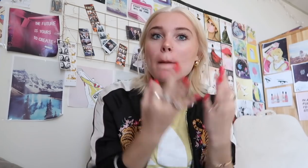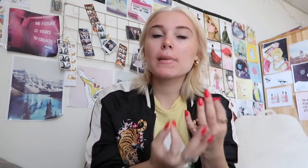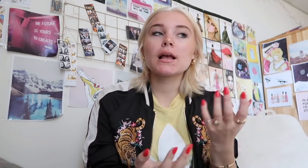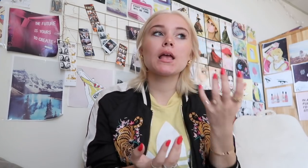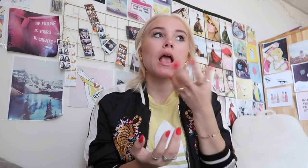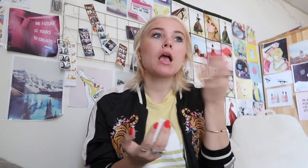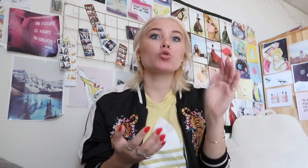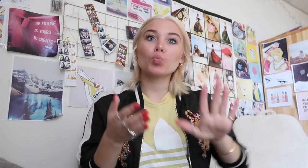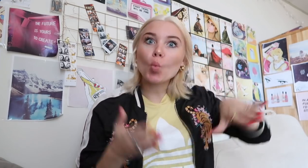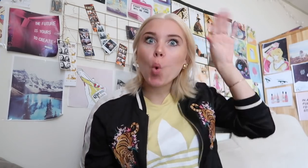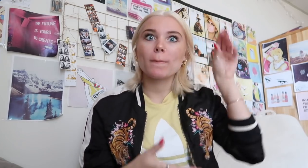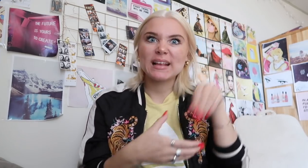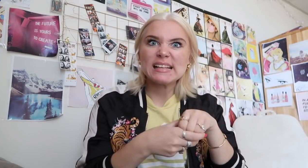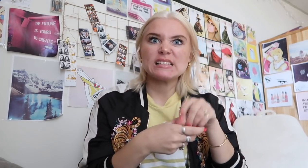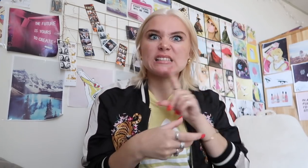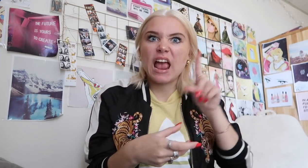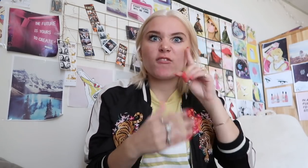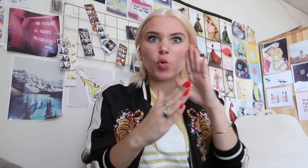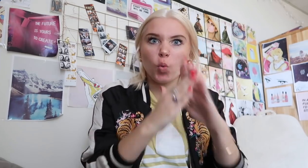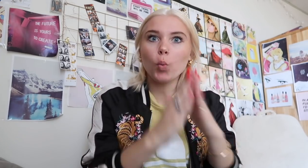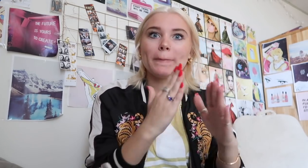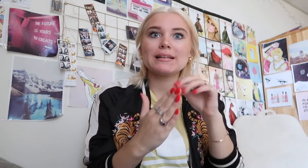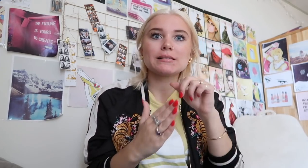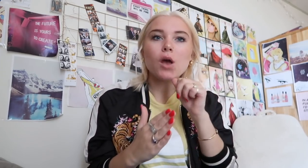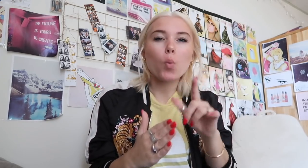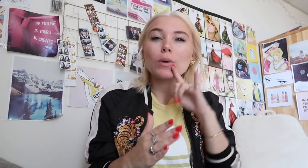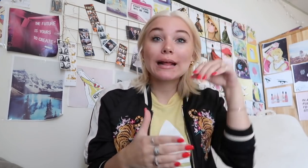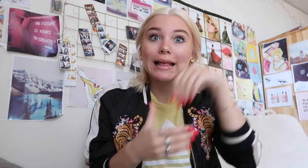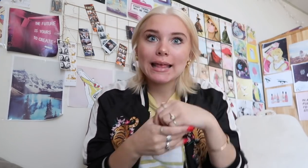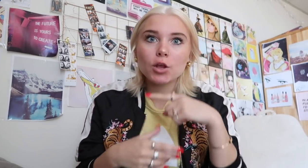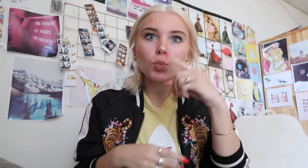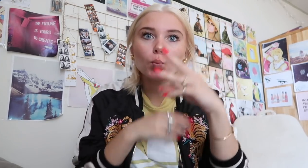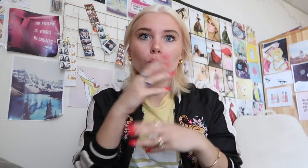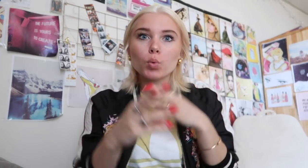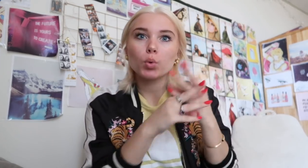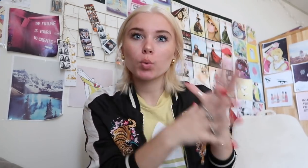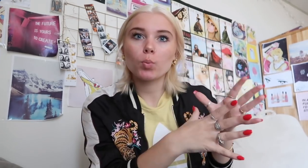grew up in deaf community strongly